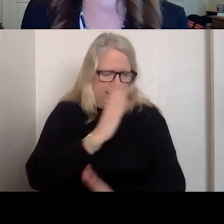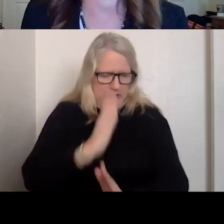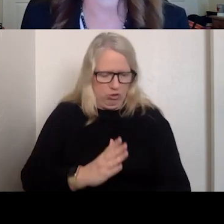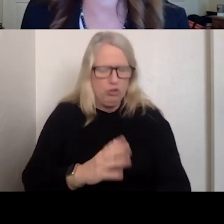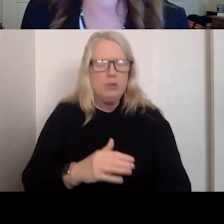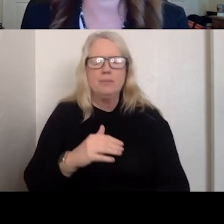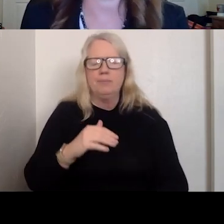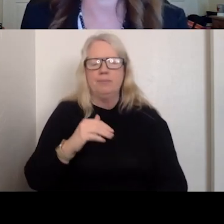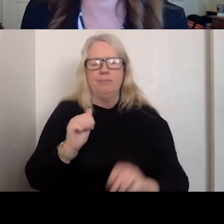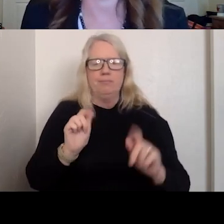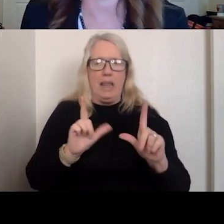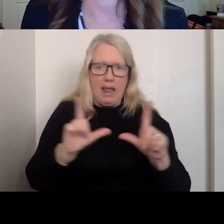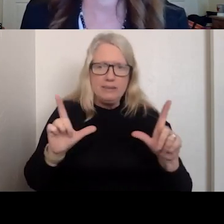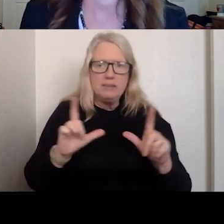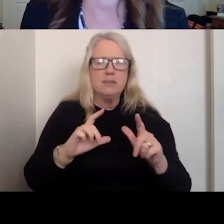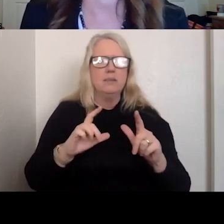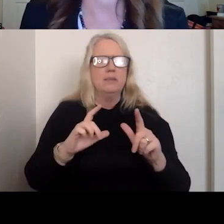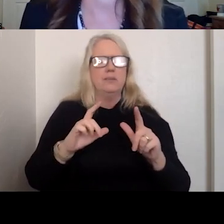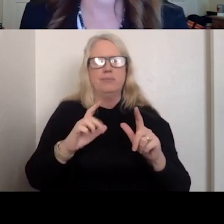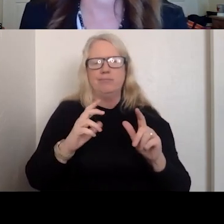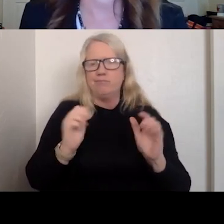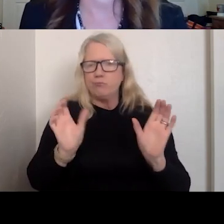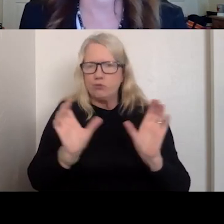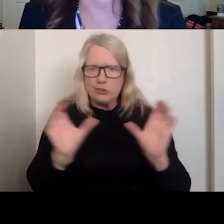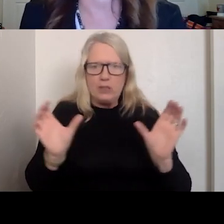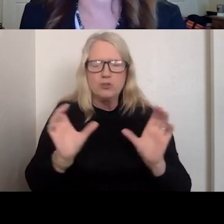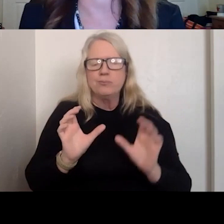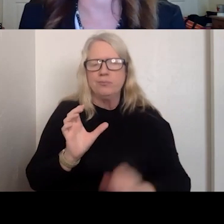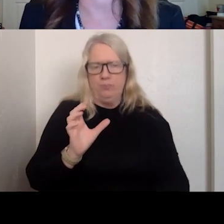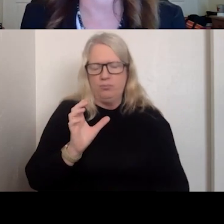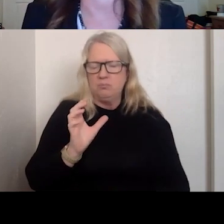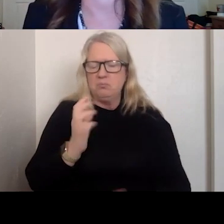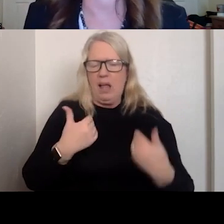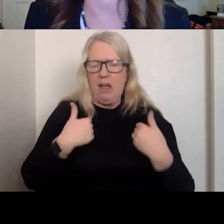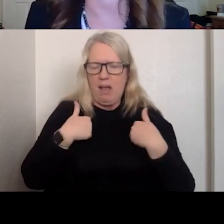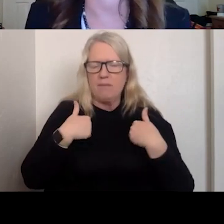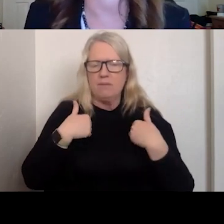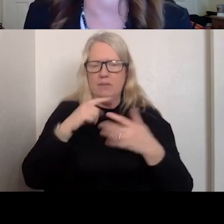LICENSED OR CREDENTIALED THAT HAS THE ABILITY TO DO A RISK